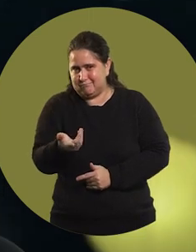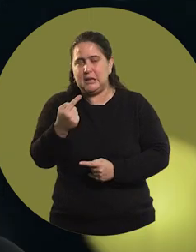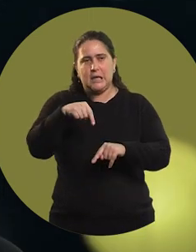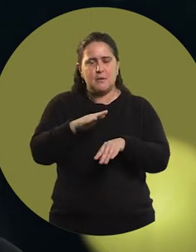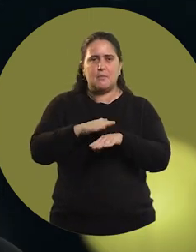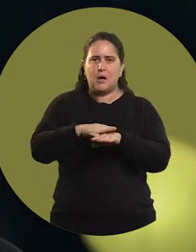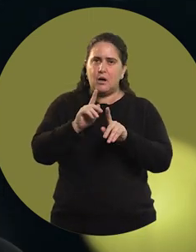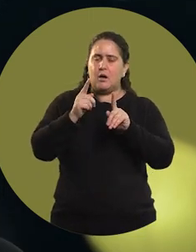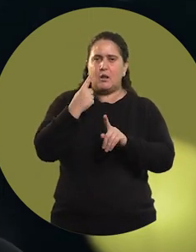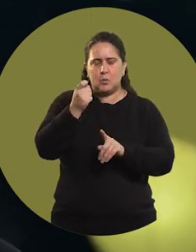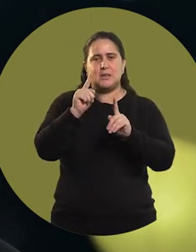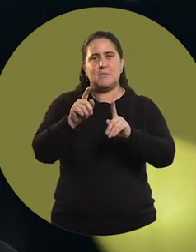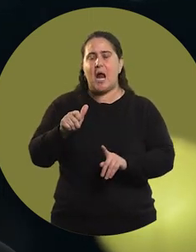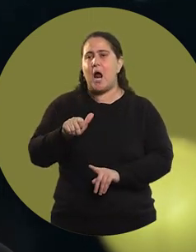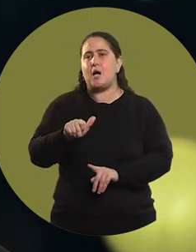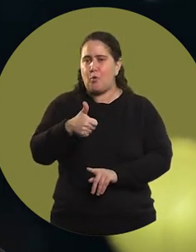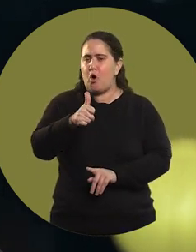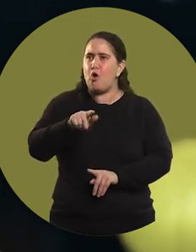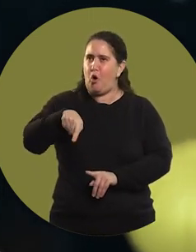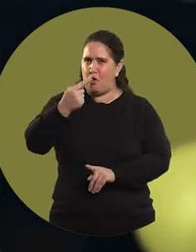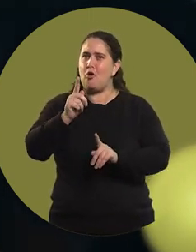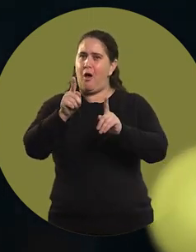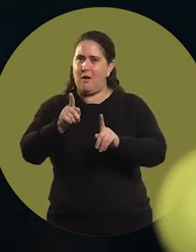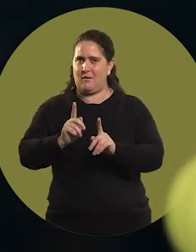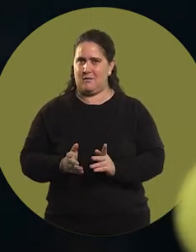And then you realize that the results come from another place.